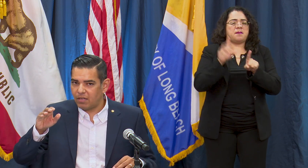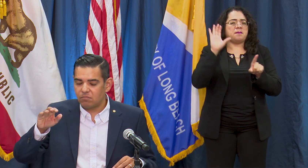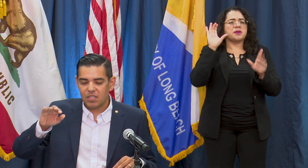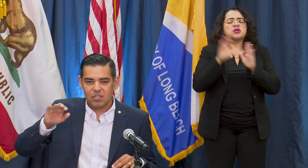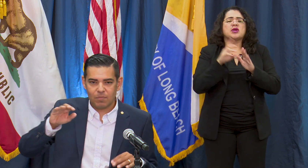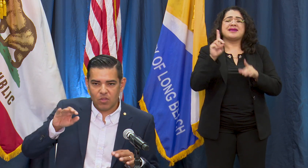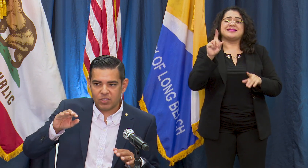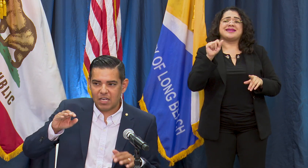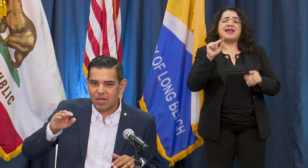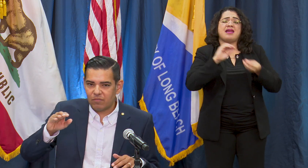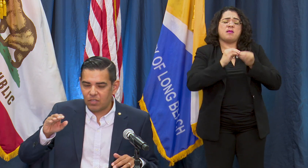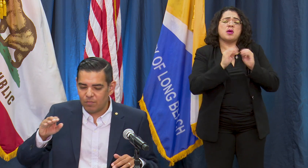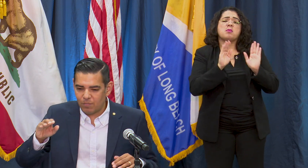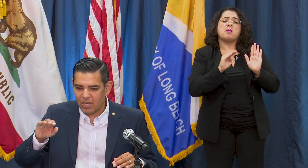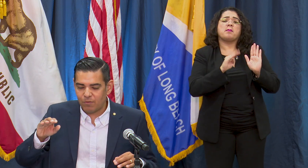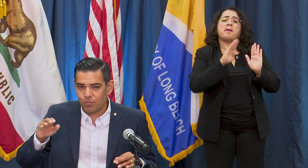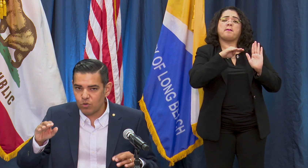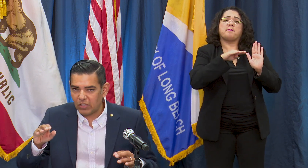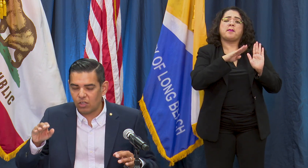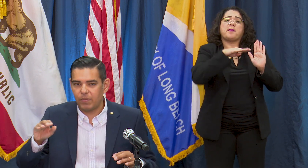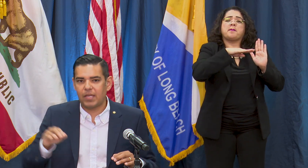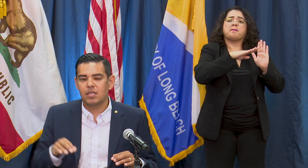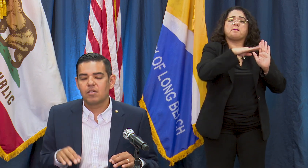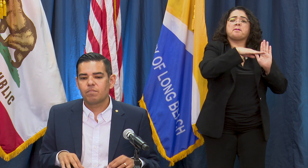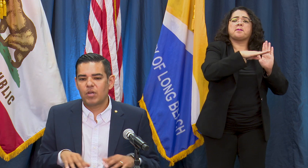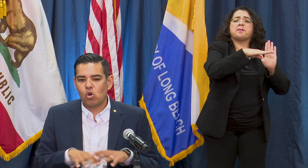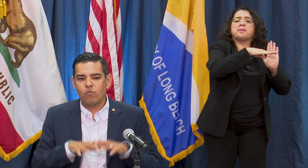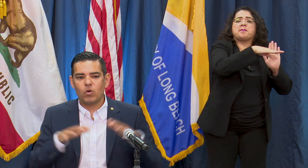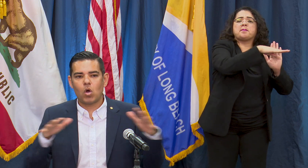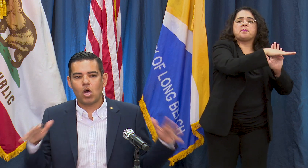some of the other data might have improved a little bit, but overall